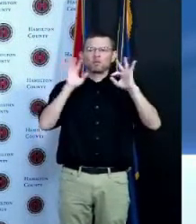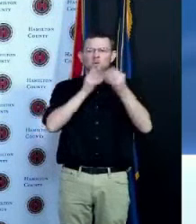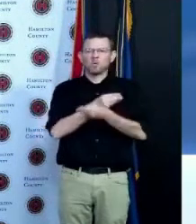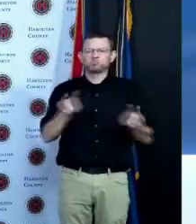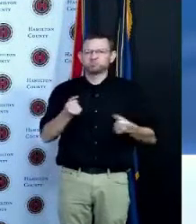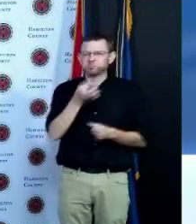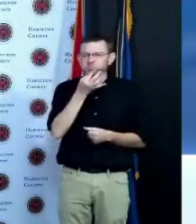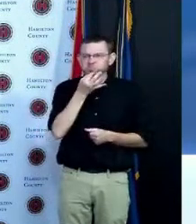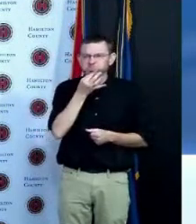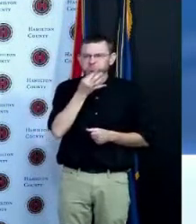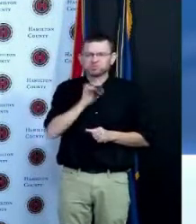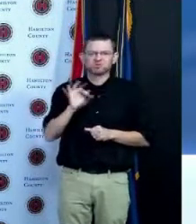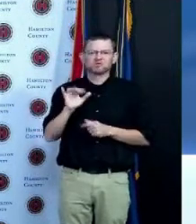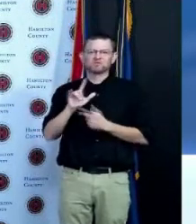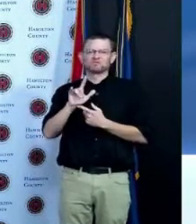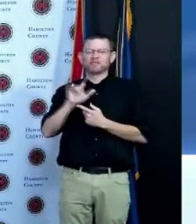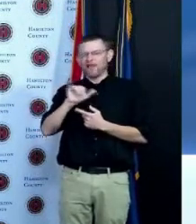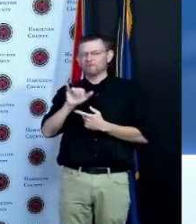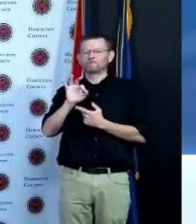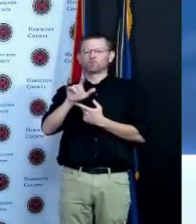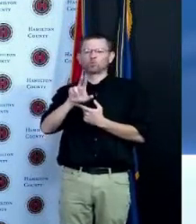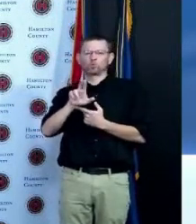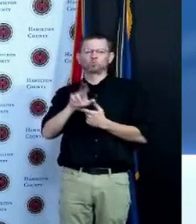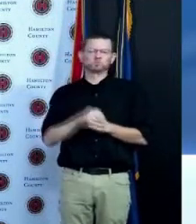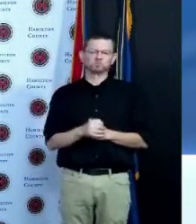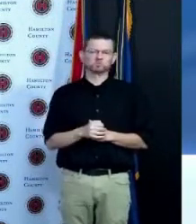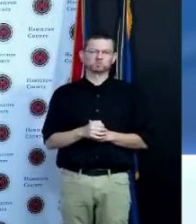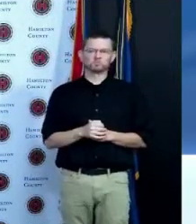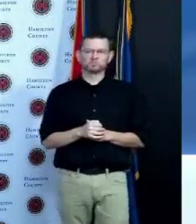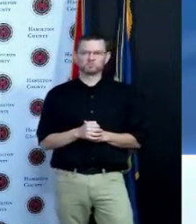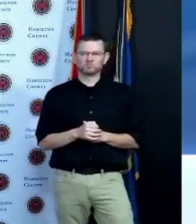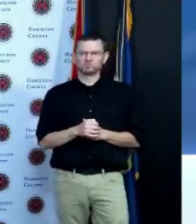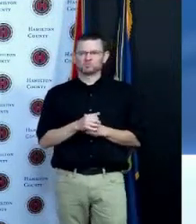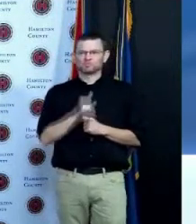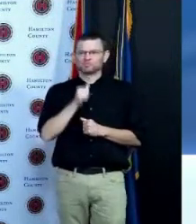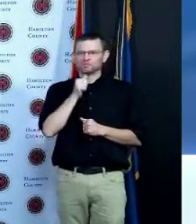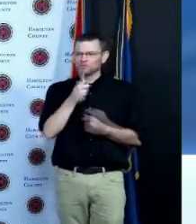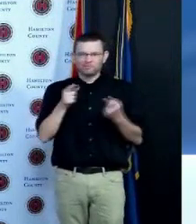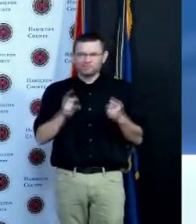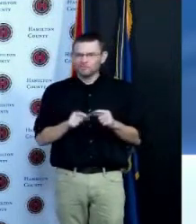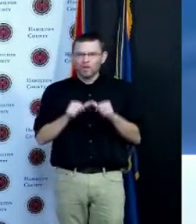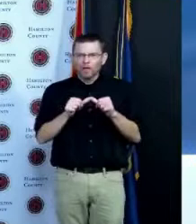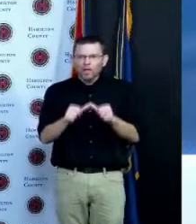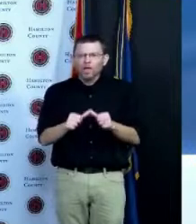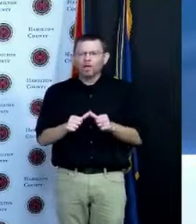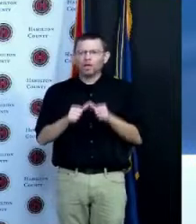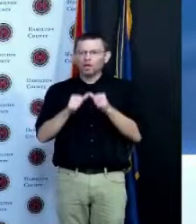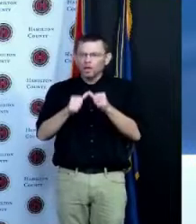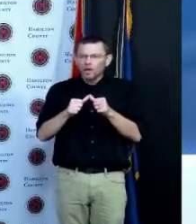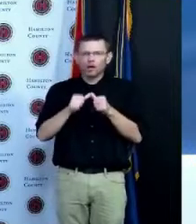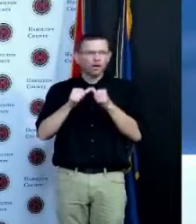last point I would make on that is that today a lot of men on my side of the political fence